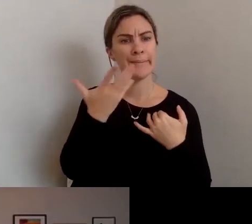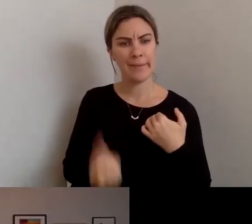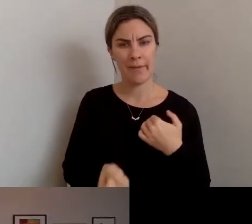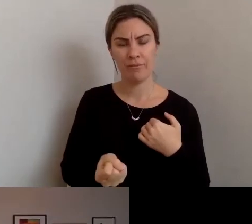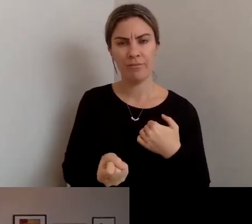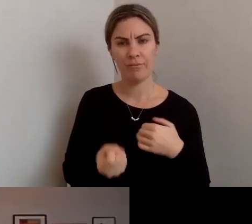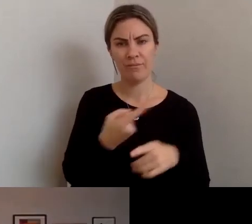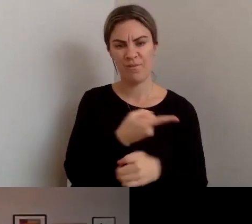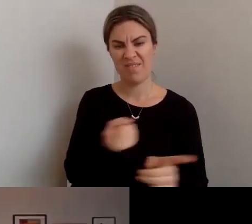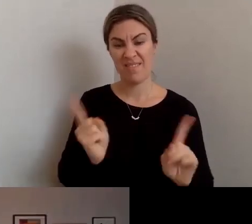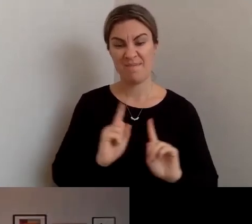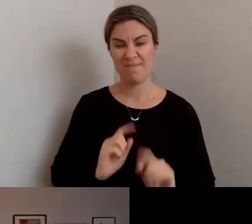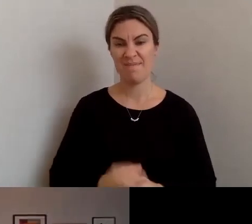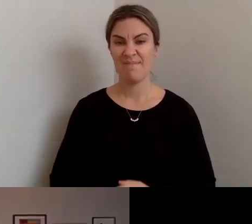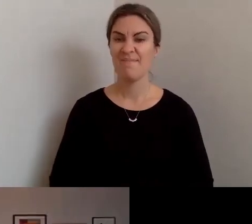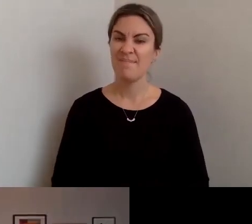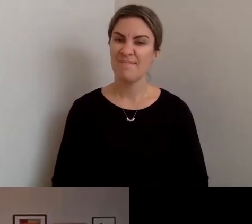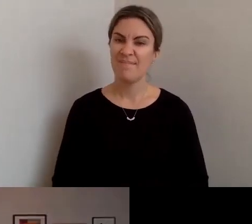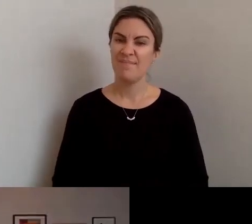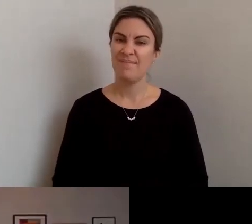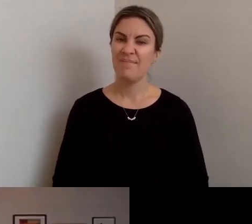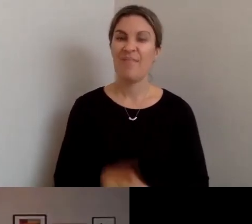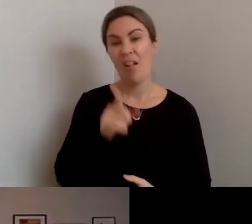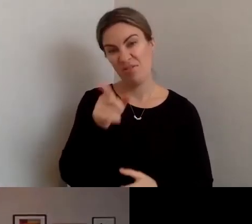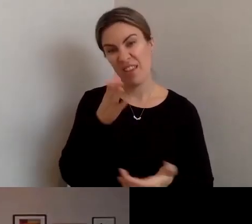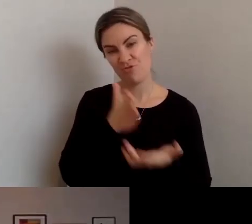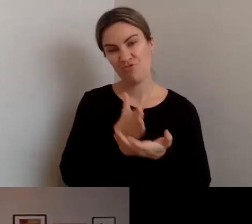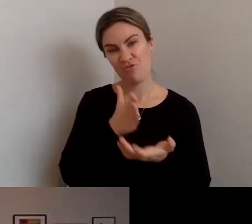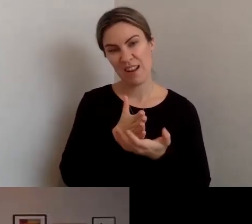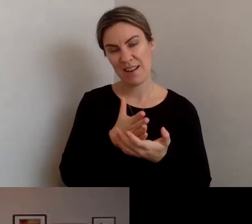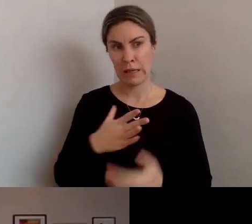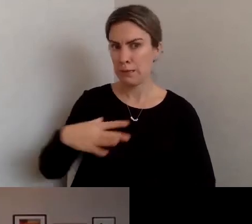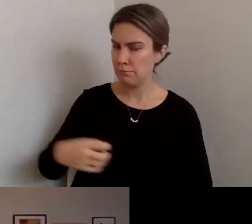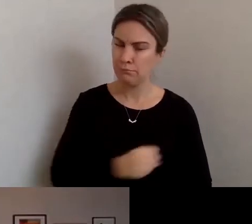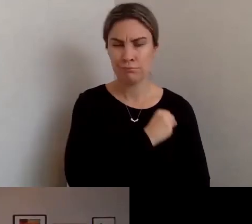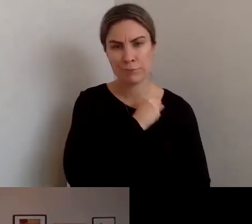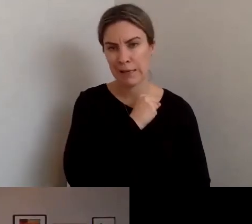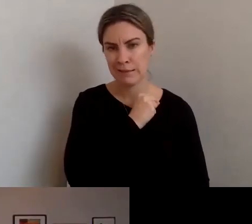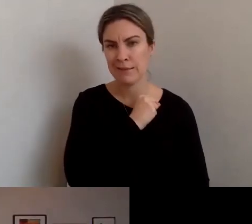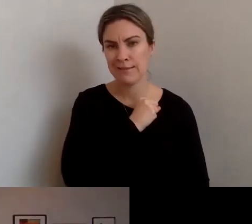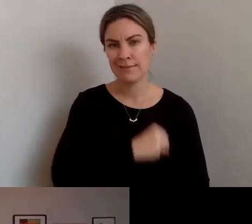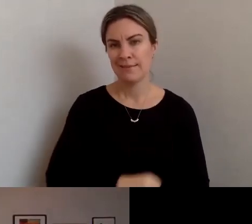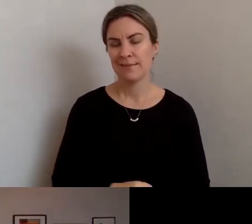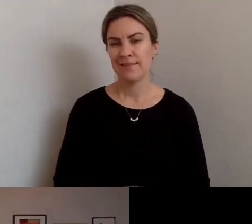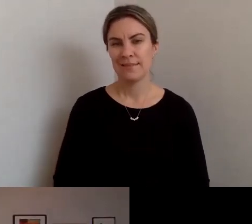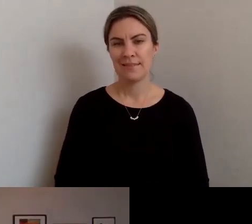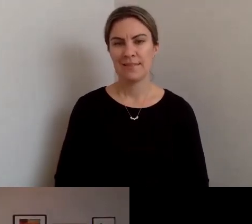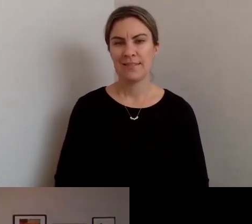them. That's the necessary thing for finding equality.